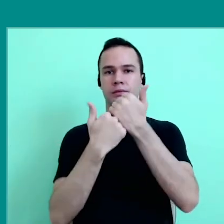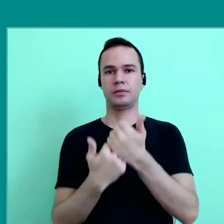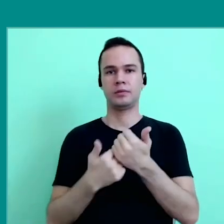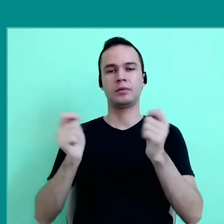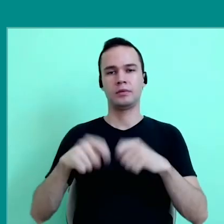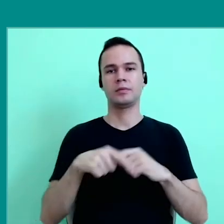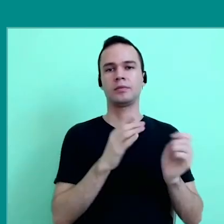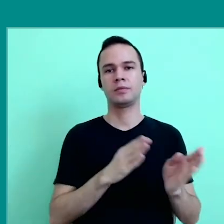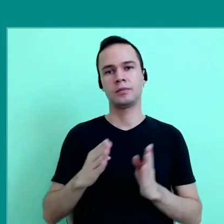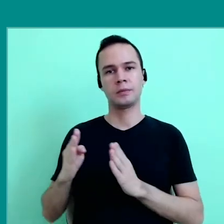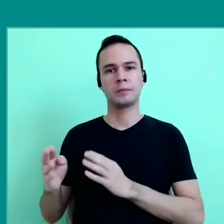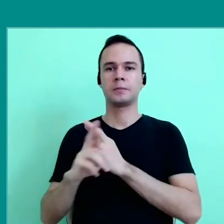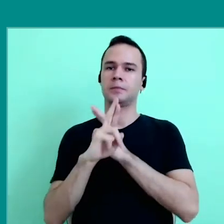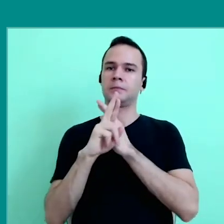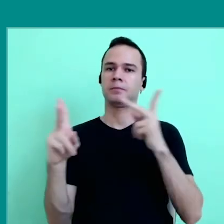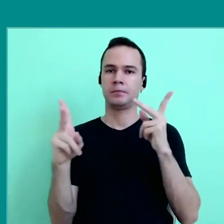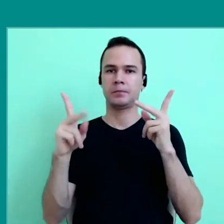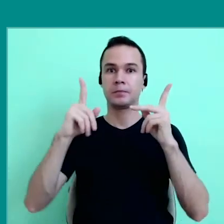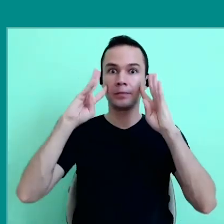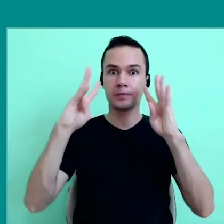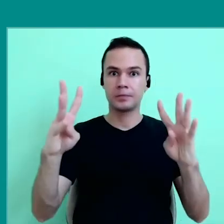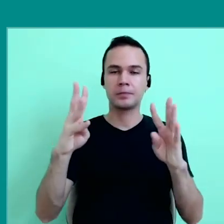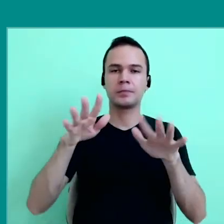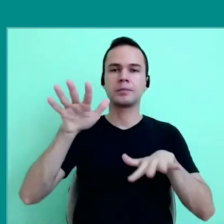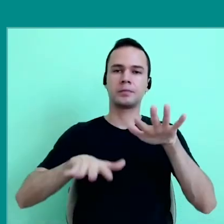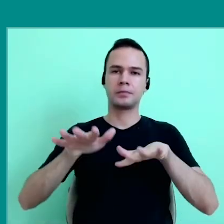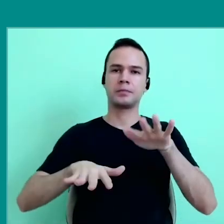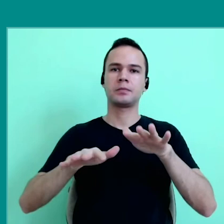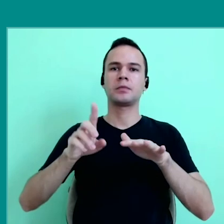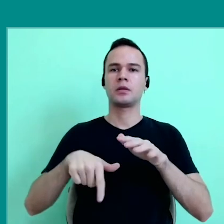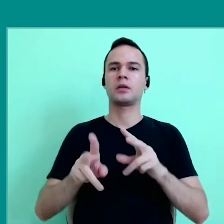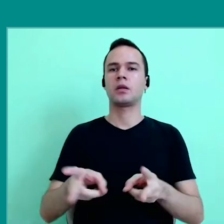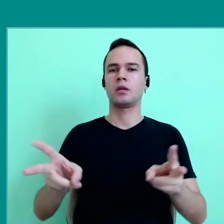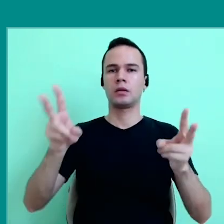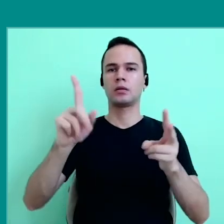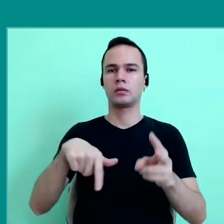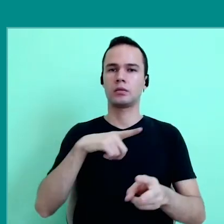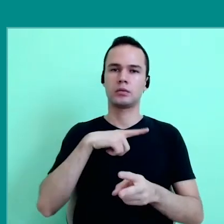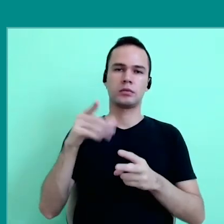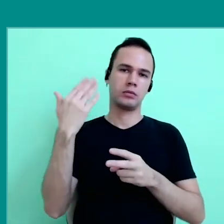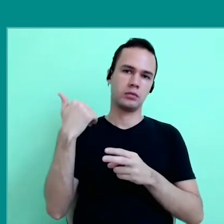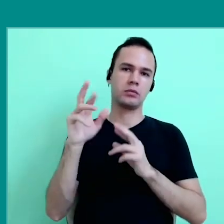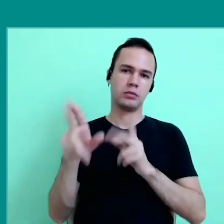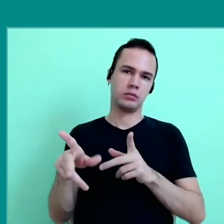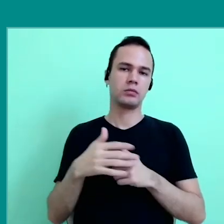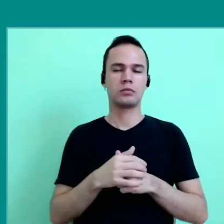propose an organization, in addition to attention. Sometimes in continuity with what already existed, sometimes less,